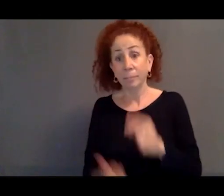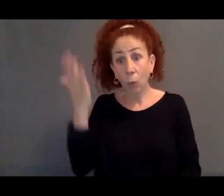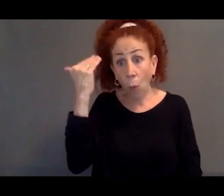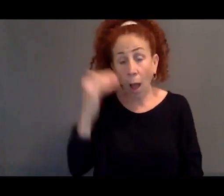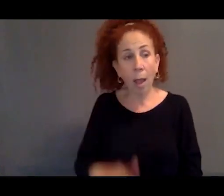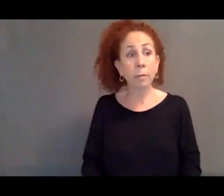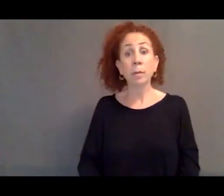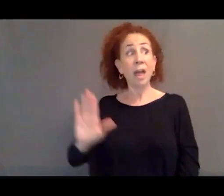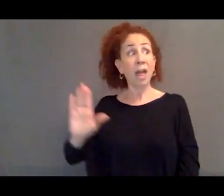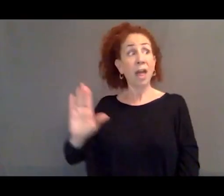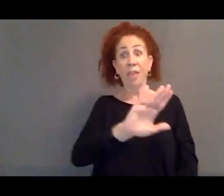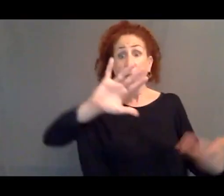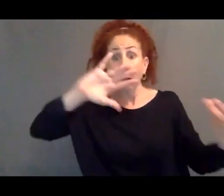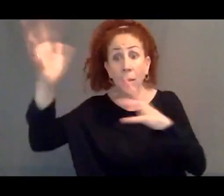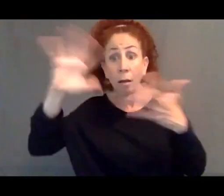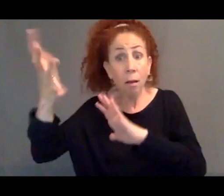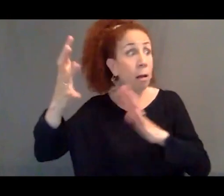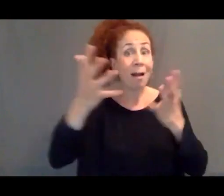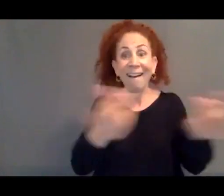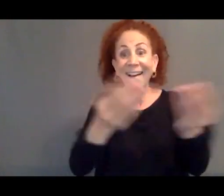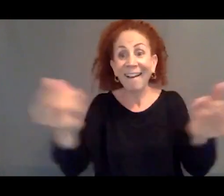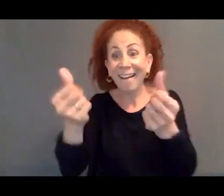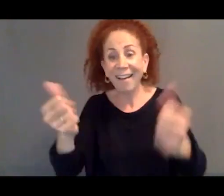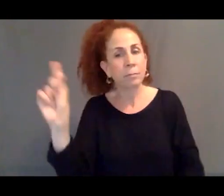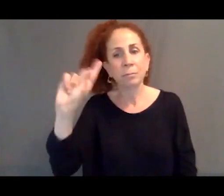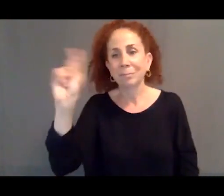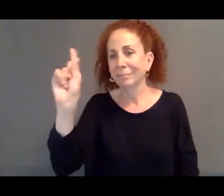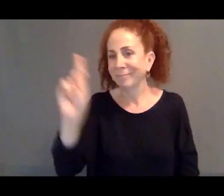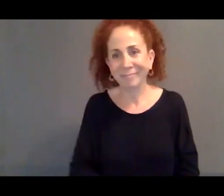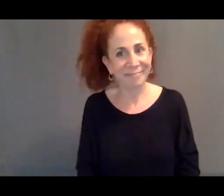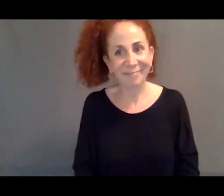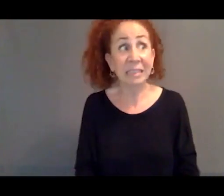had sparked those asylum waves had ended, because they didn't,